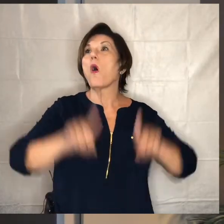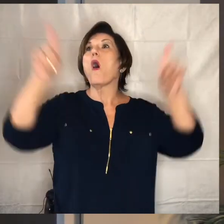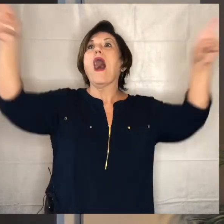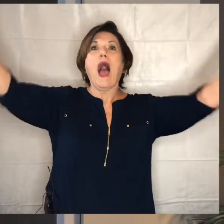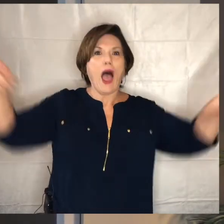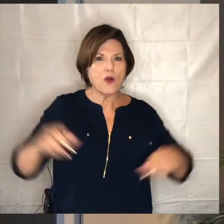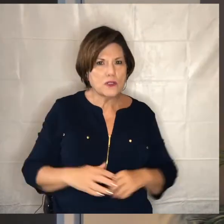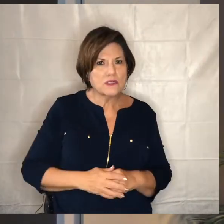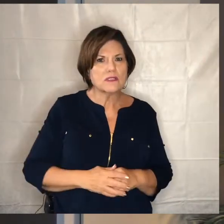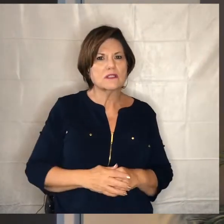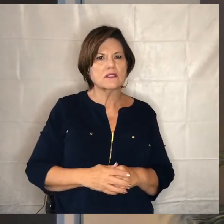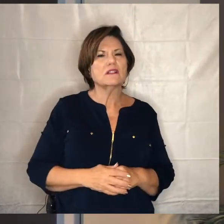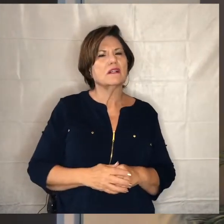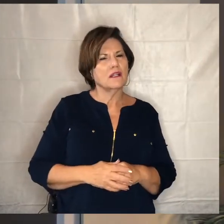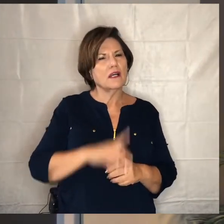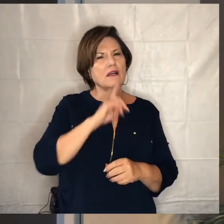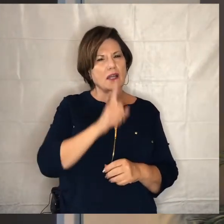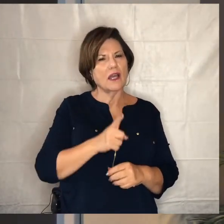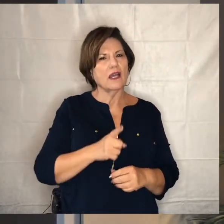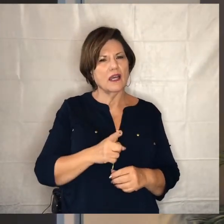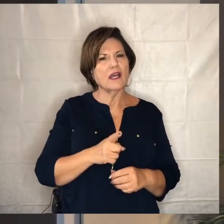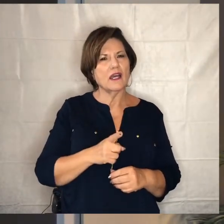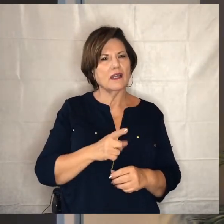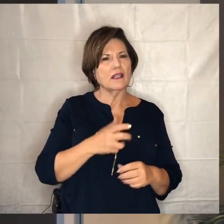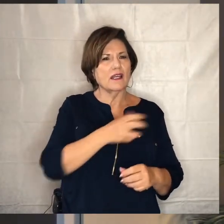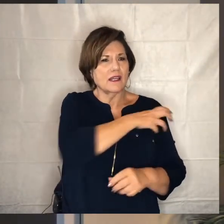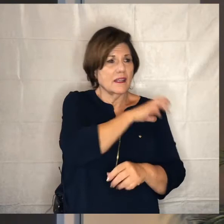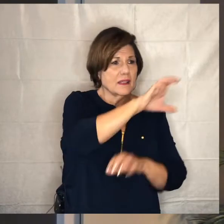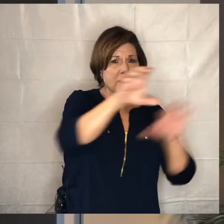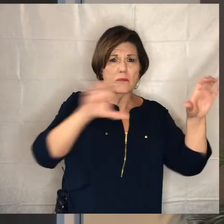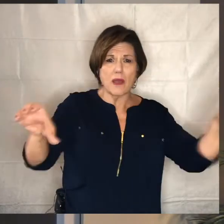and making a difference in the lives of the people who are around us